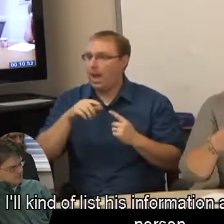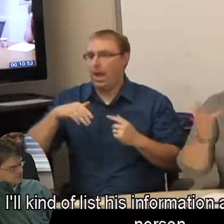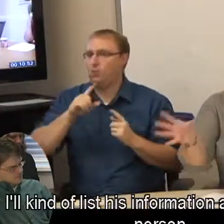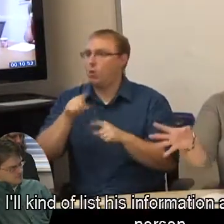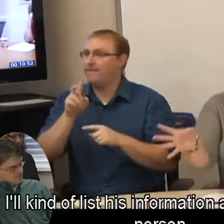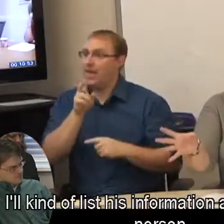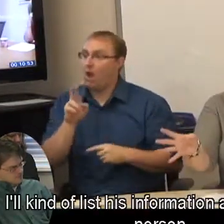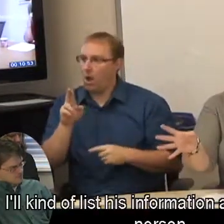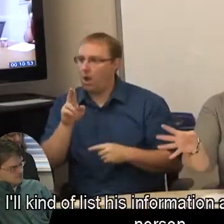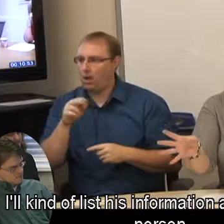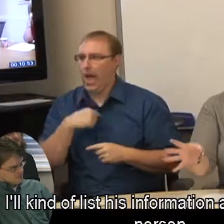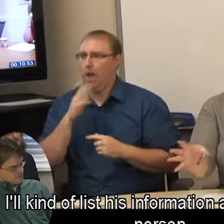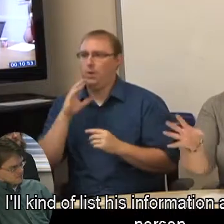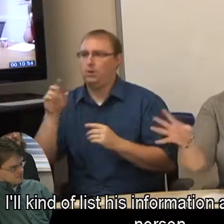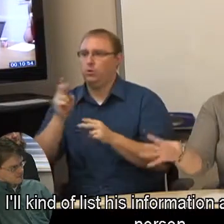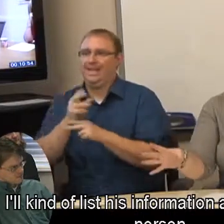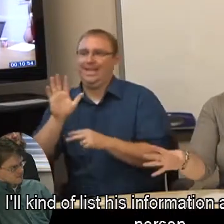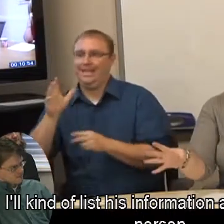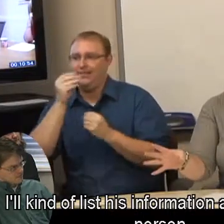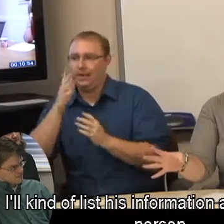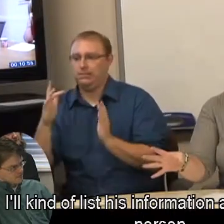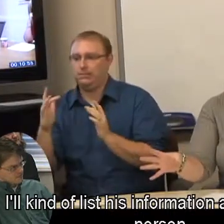I'll kind of list his information as the contact person.